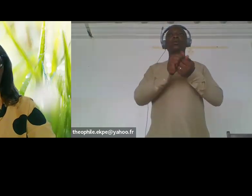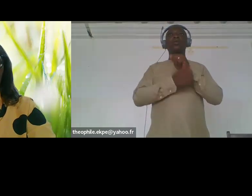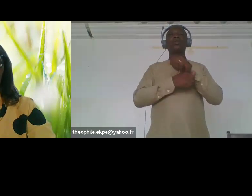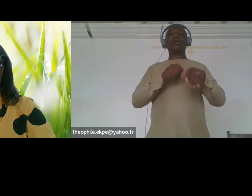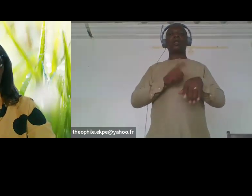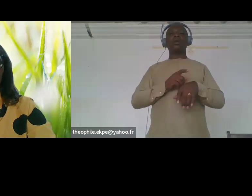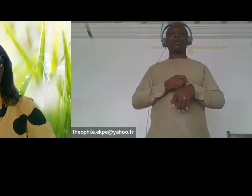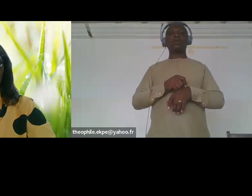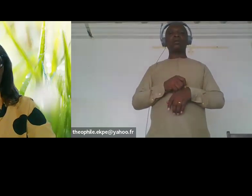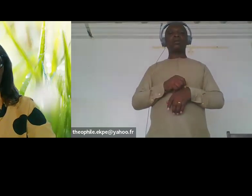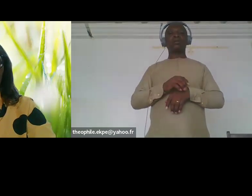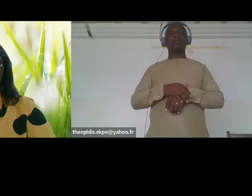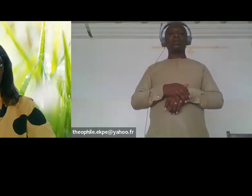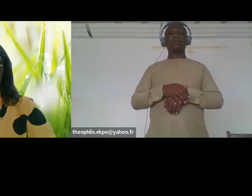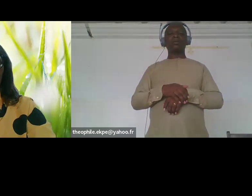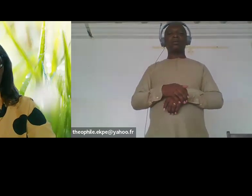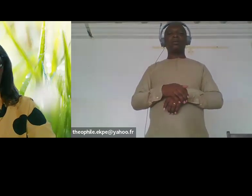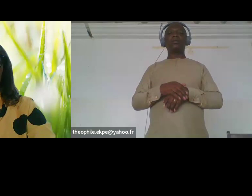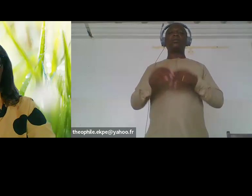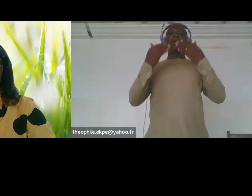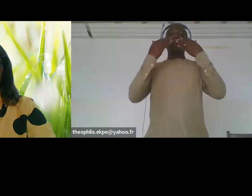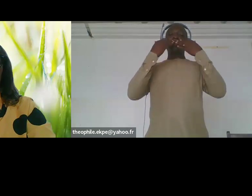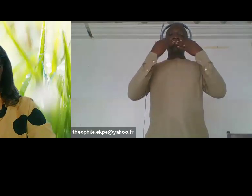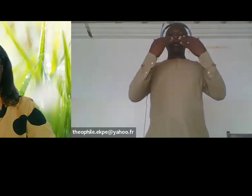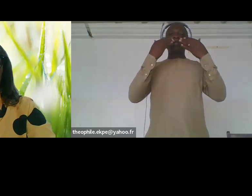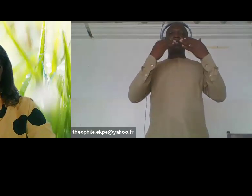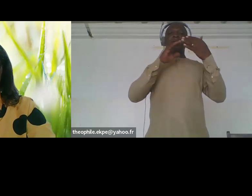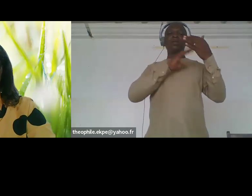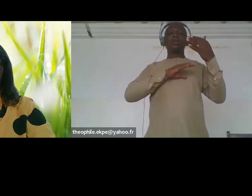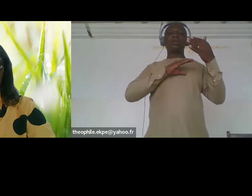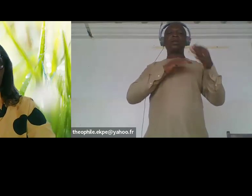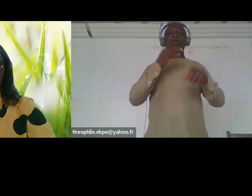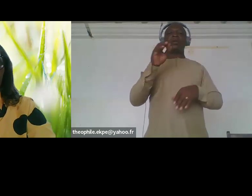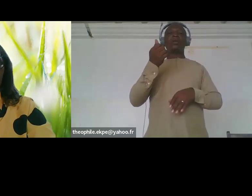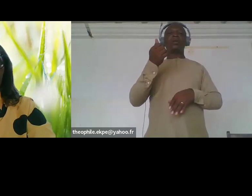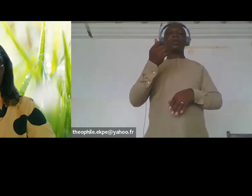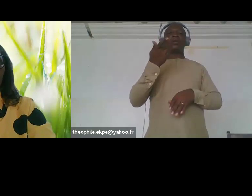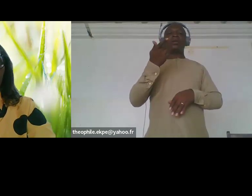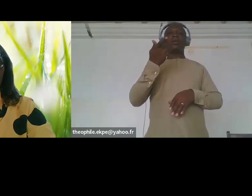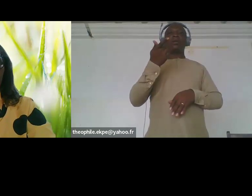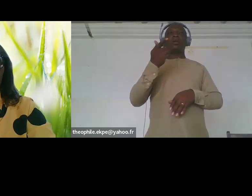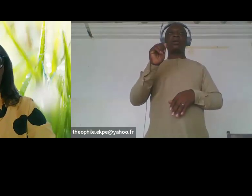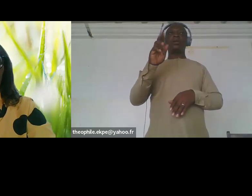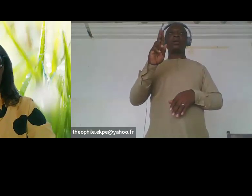cancer merci cher godans alors tu tu nous as expliqué un petit